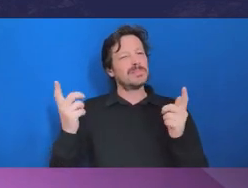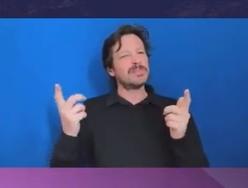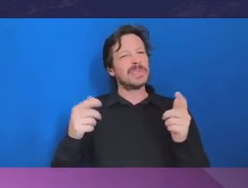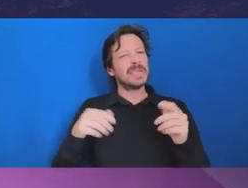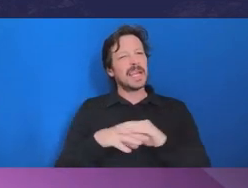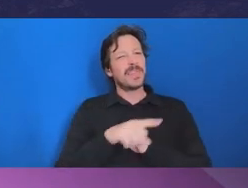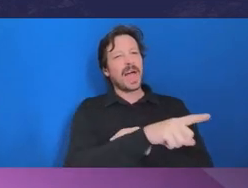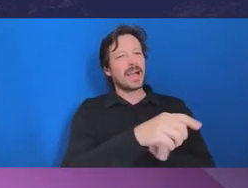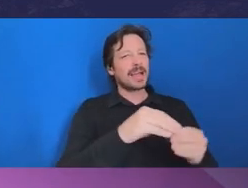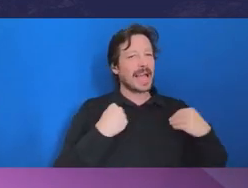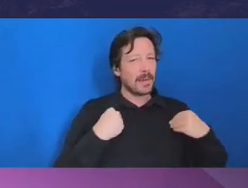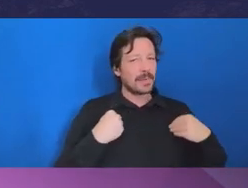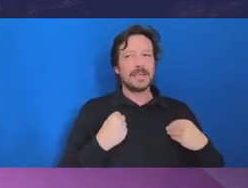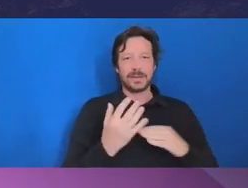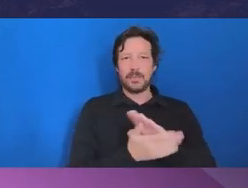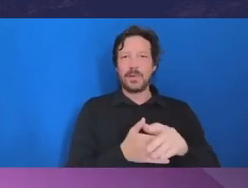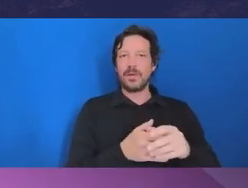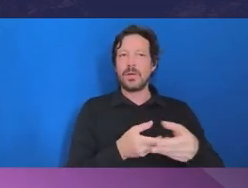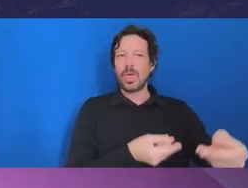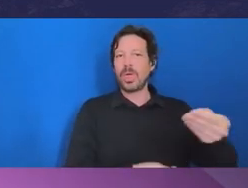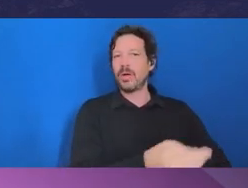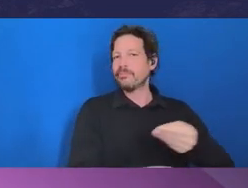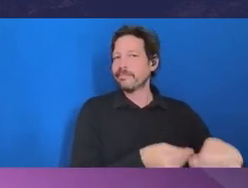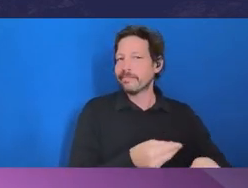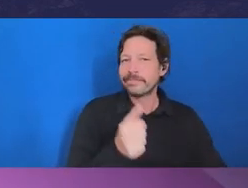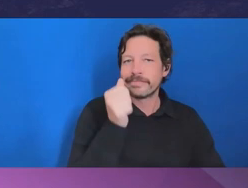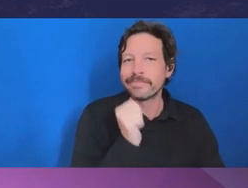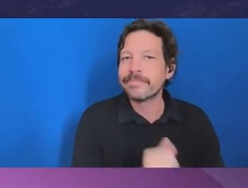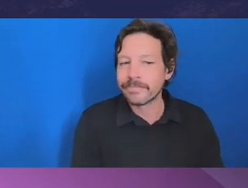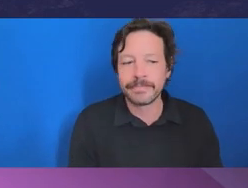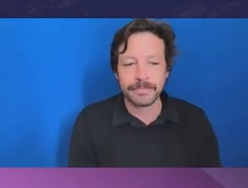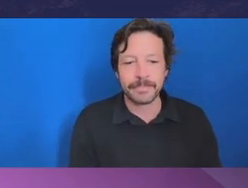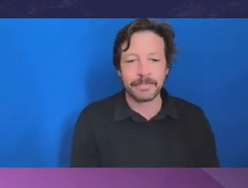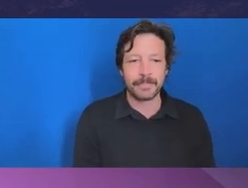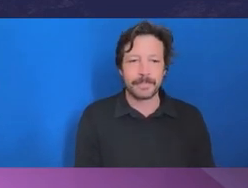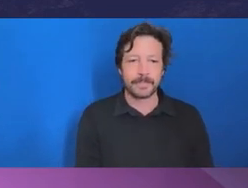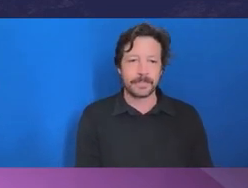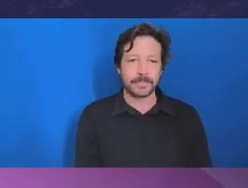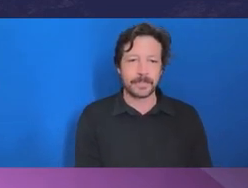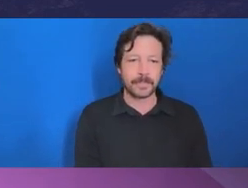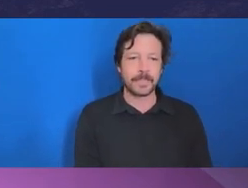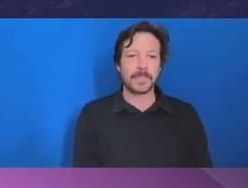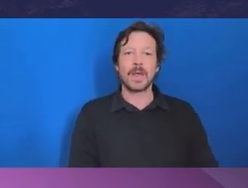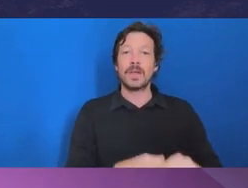I think the main area of difficulty and conflict of interest is with the concept of a perception of conflict.